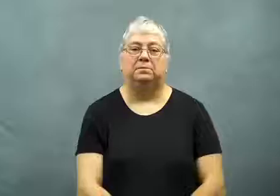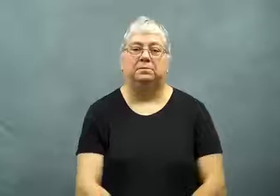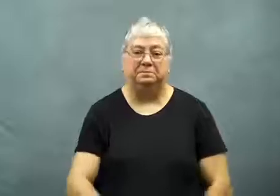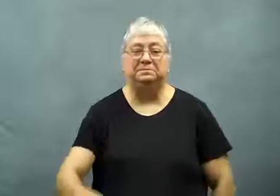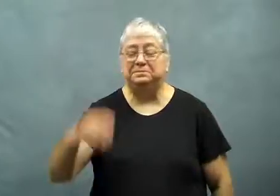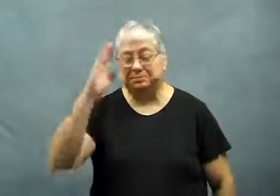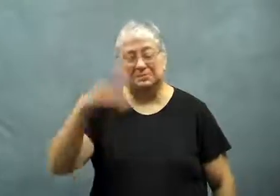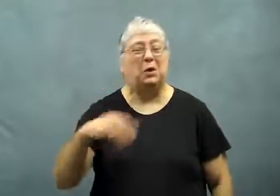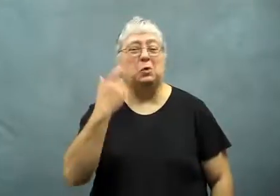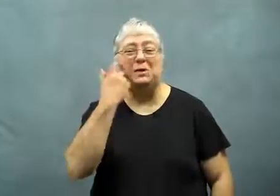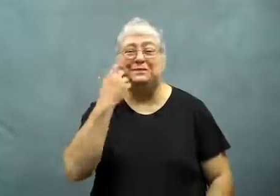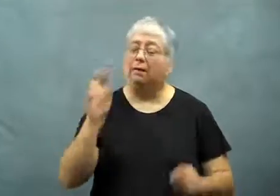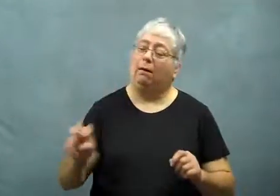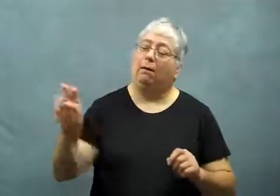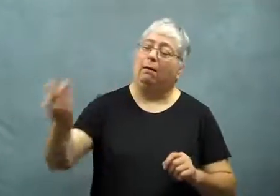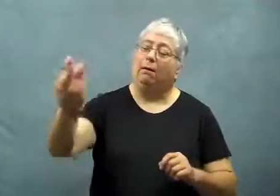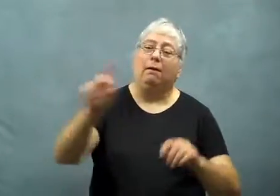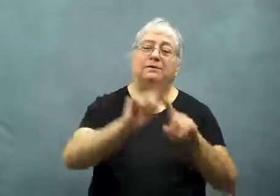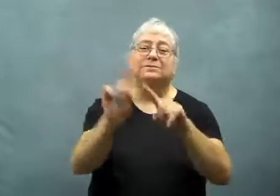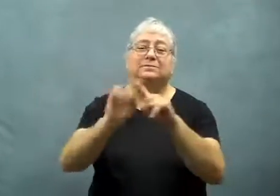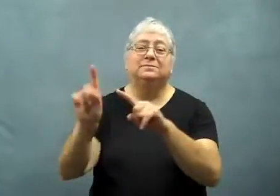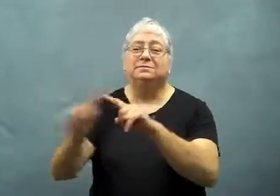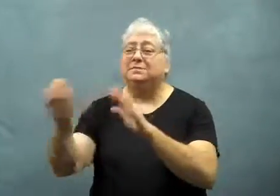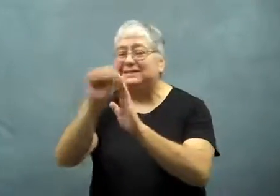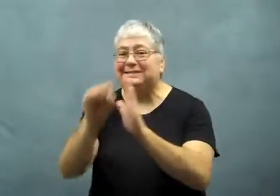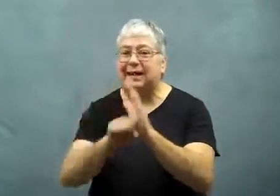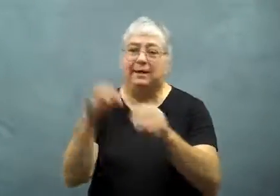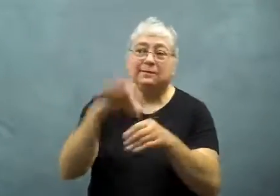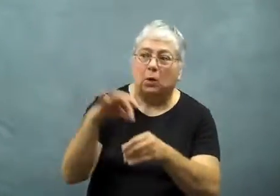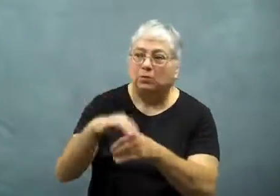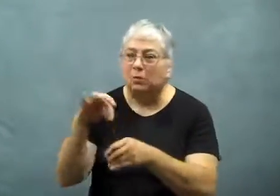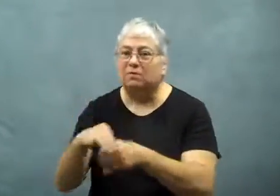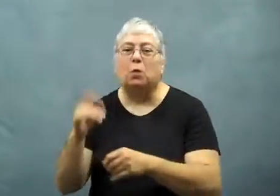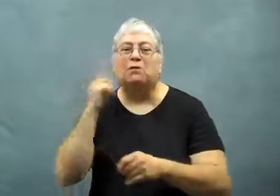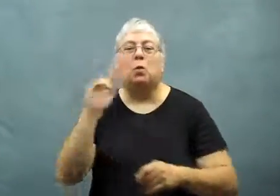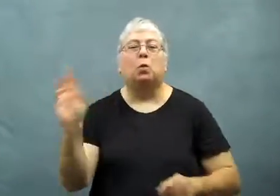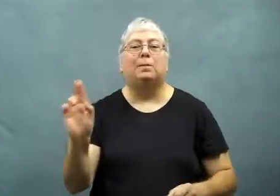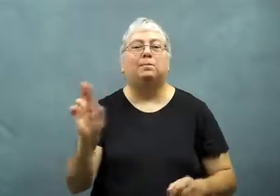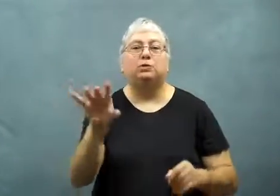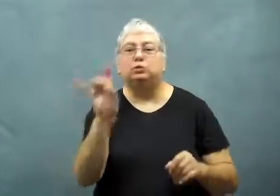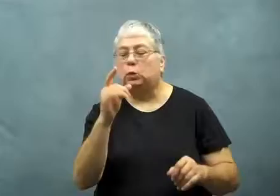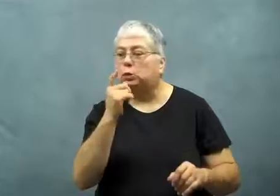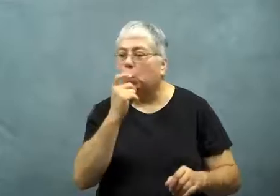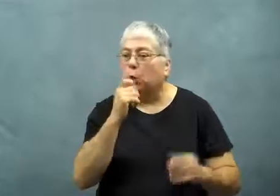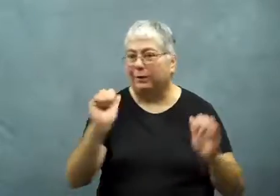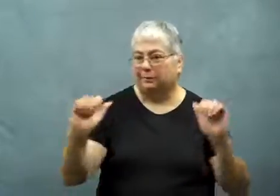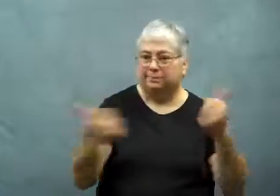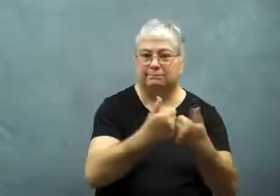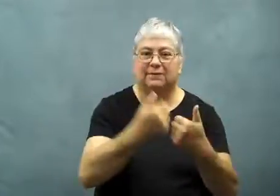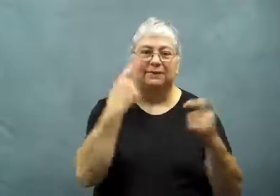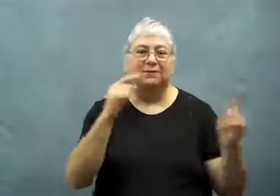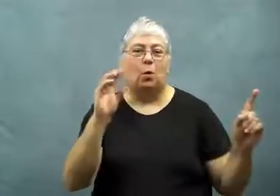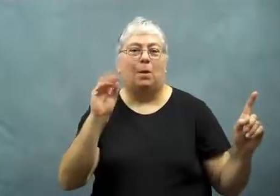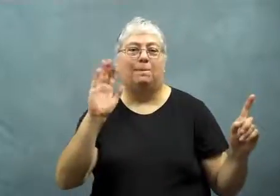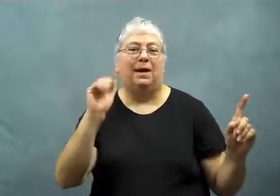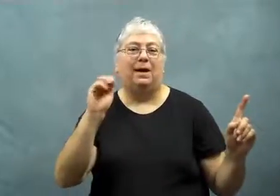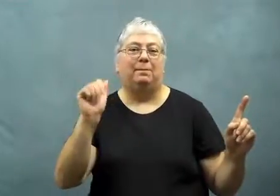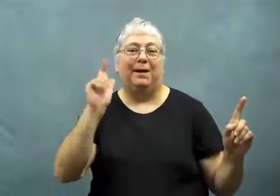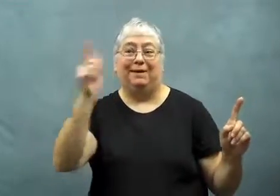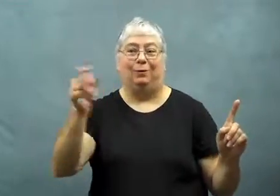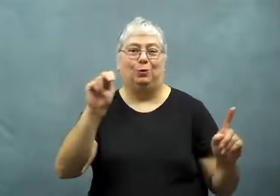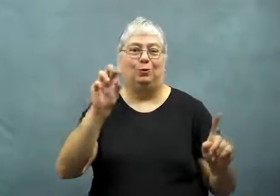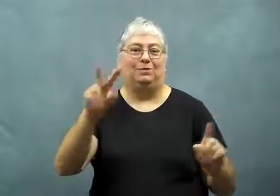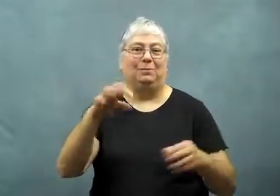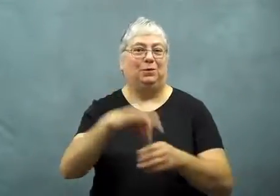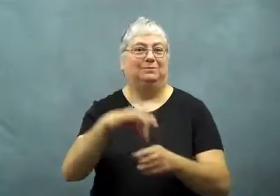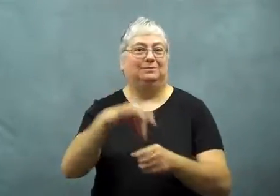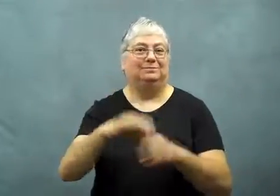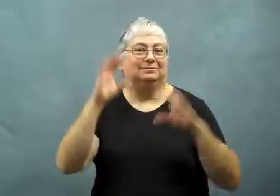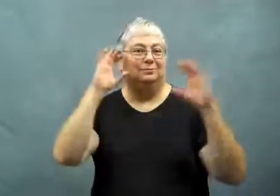You know there were elections in various states for the Republican candidate